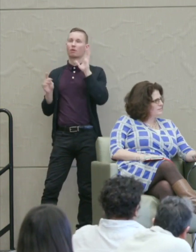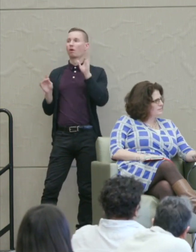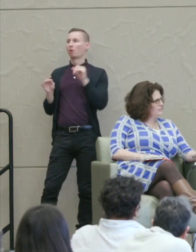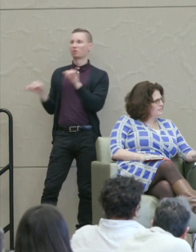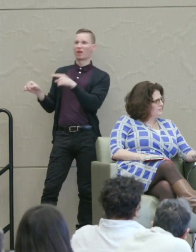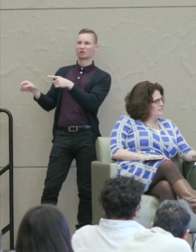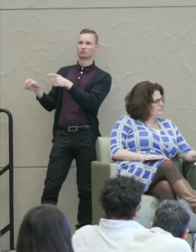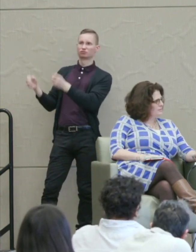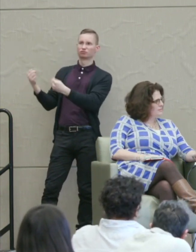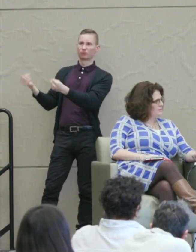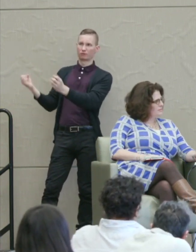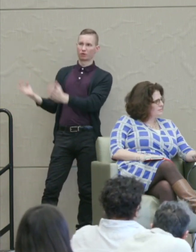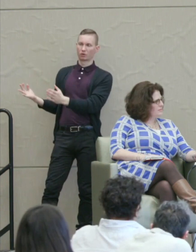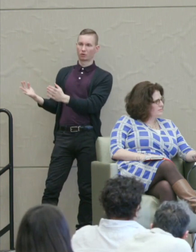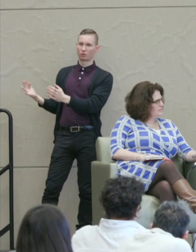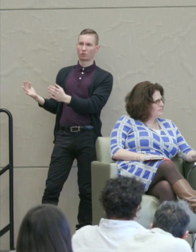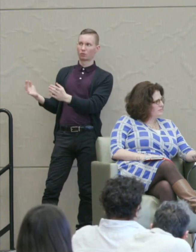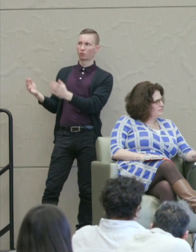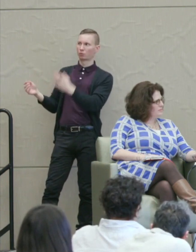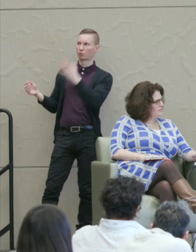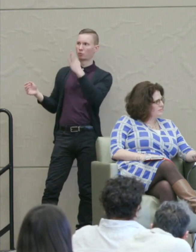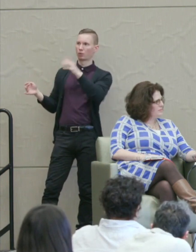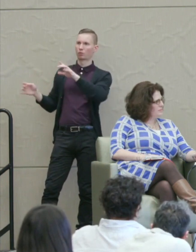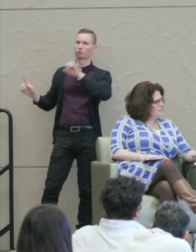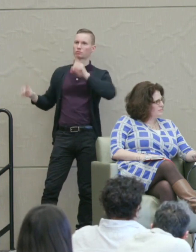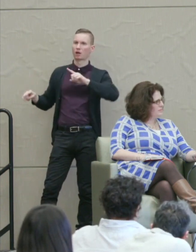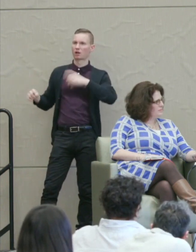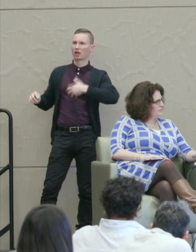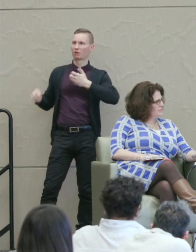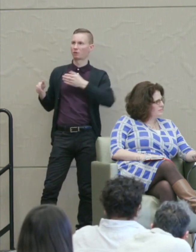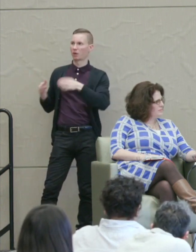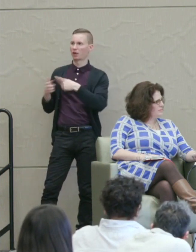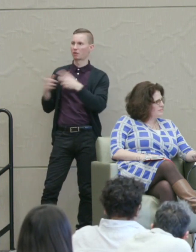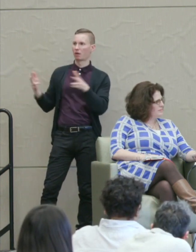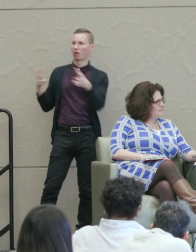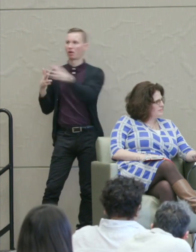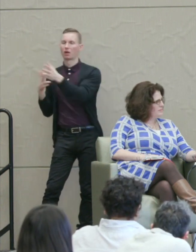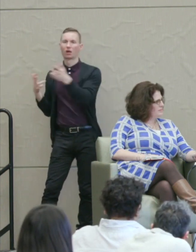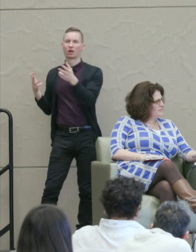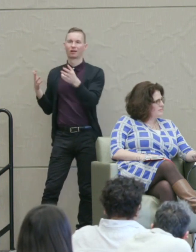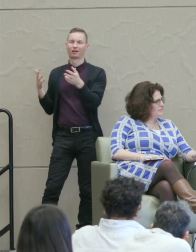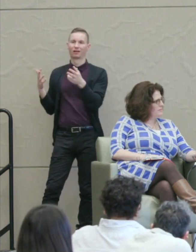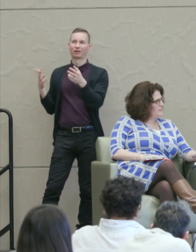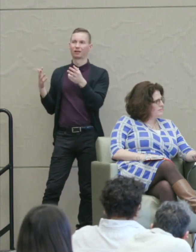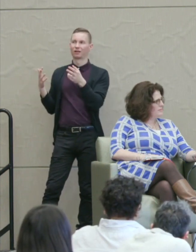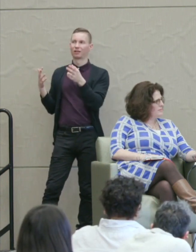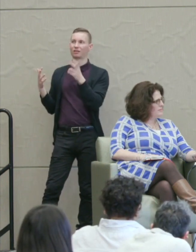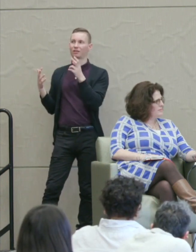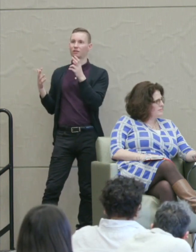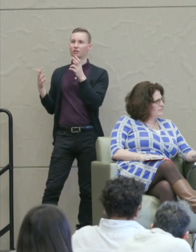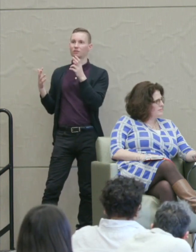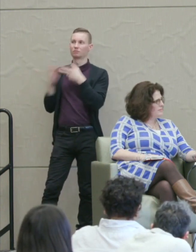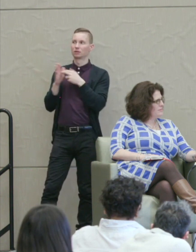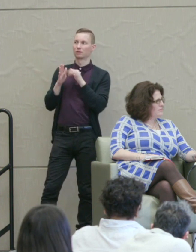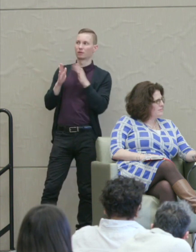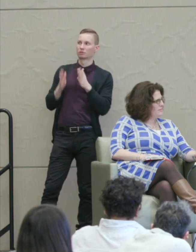going to respond in an angry way and cut them off and so on they'll be more cautious around that driver.